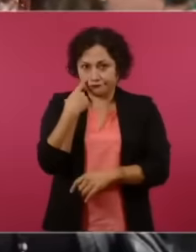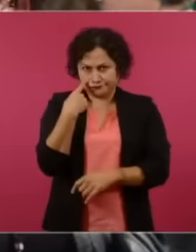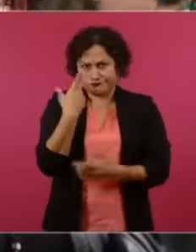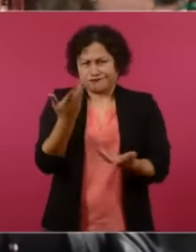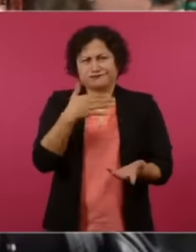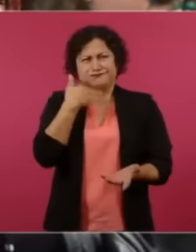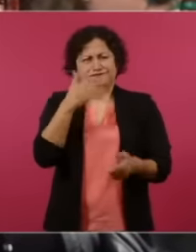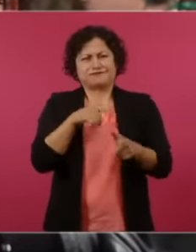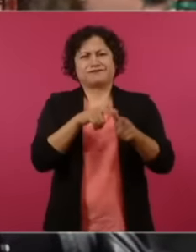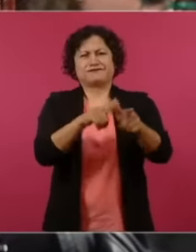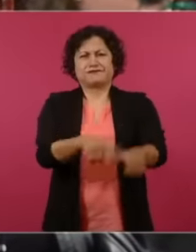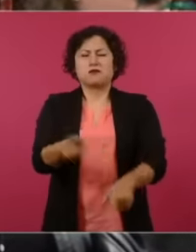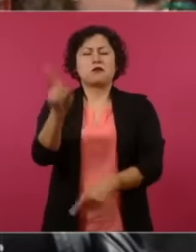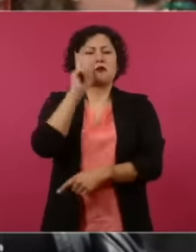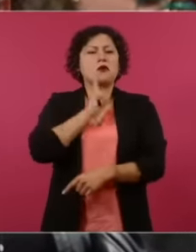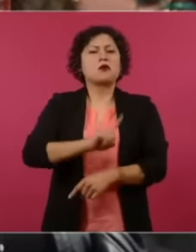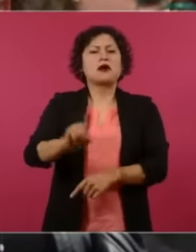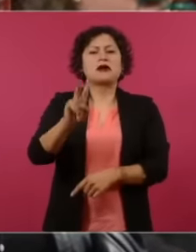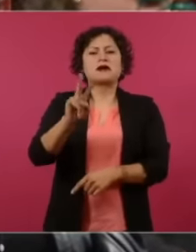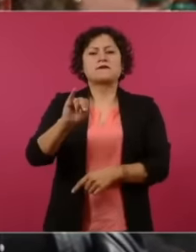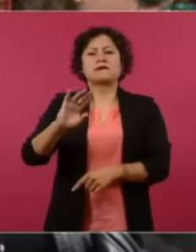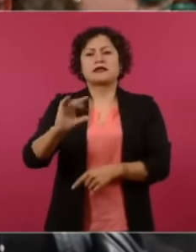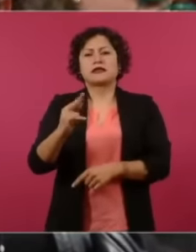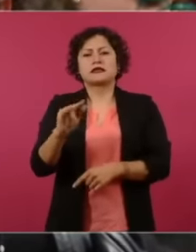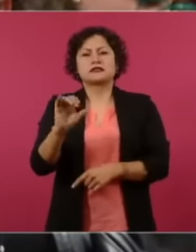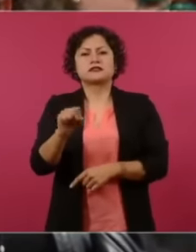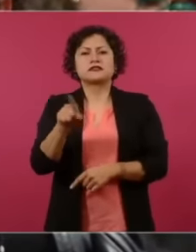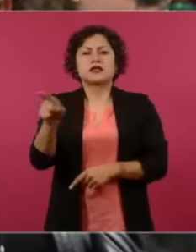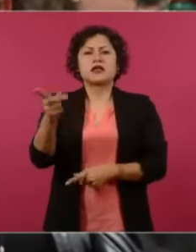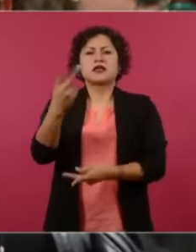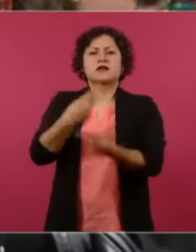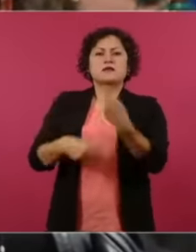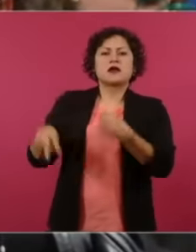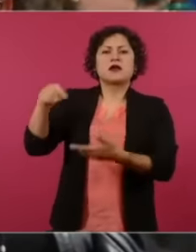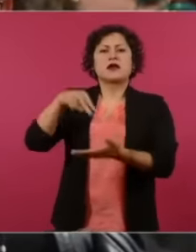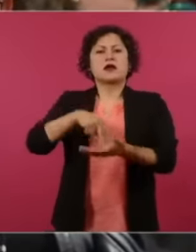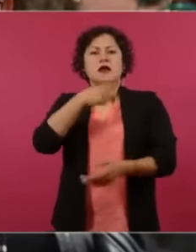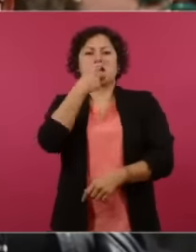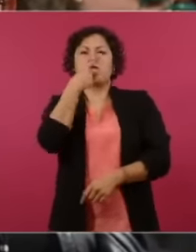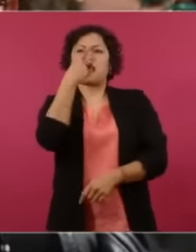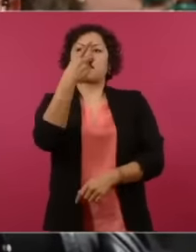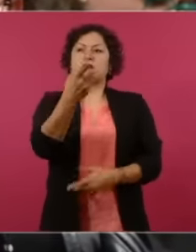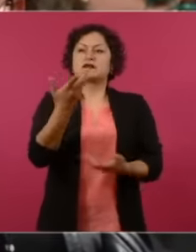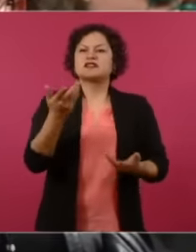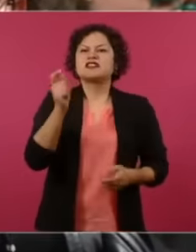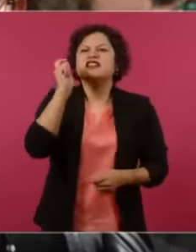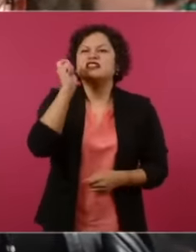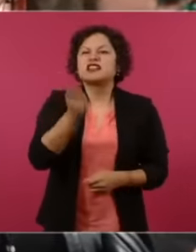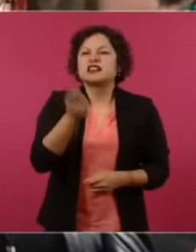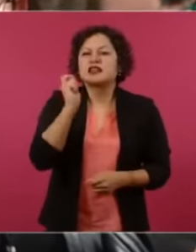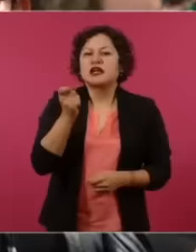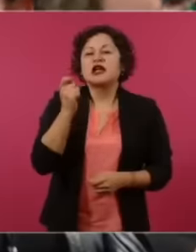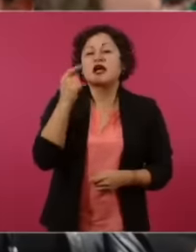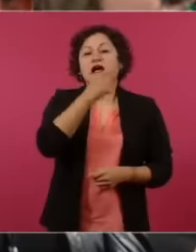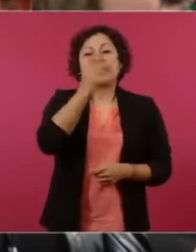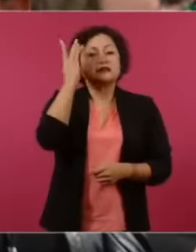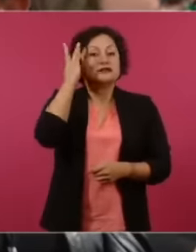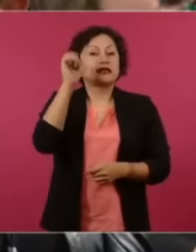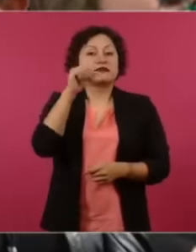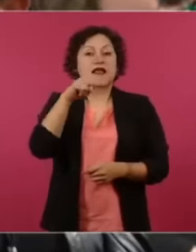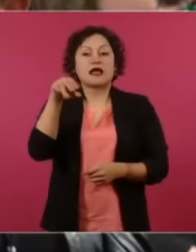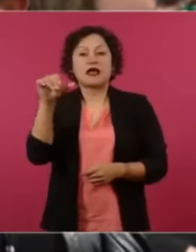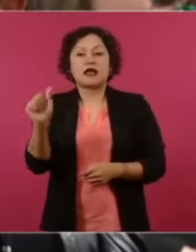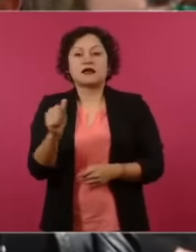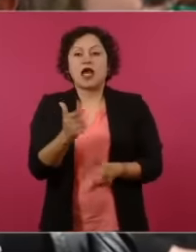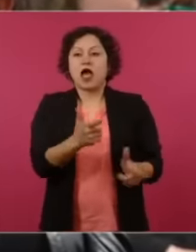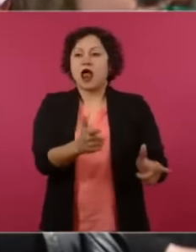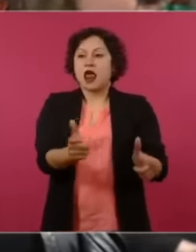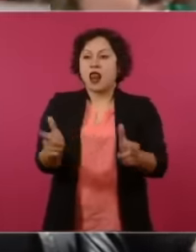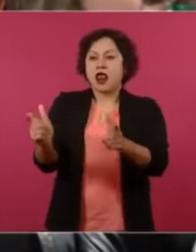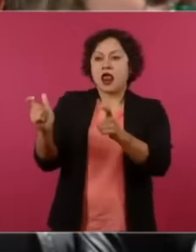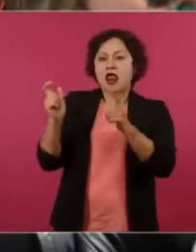the nerve to come and say that it is a lie that there was a shooting in Santaana and there was. Come here if